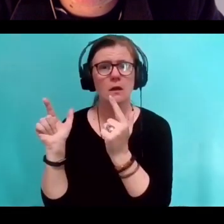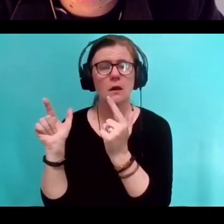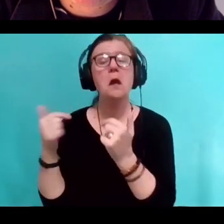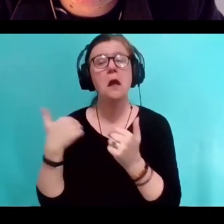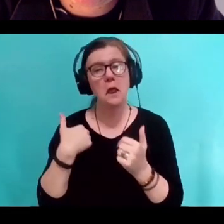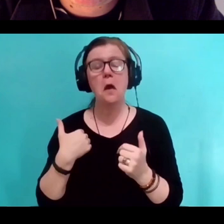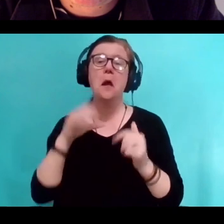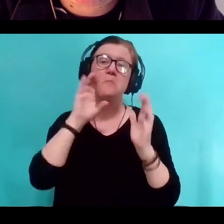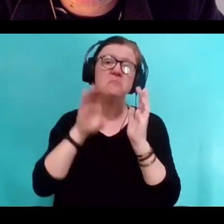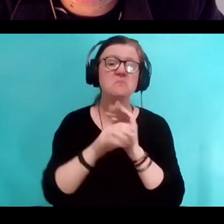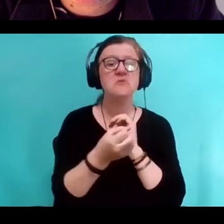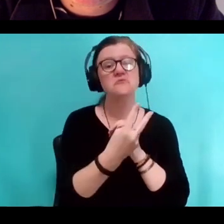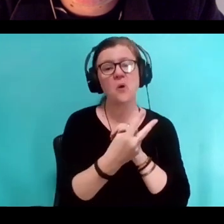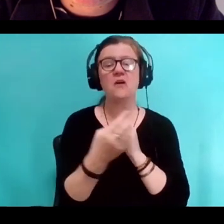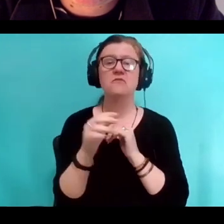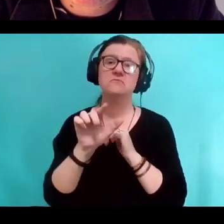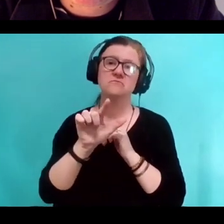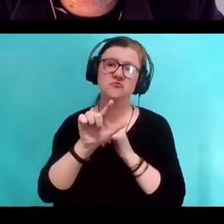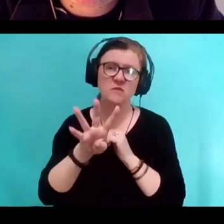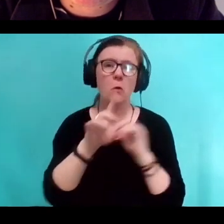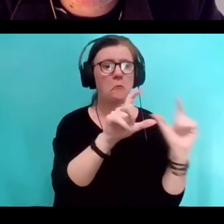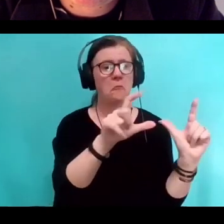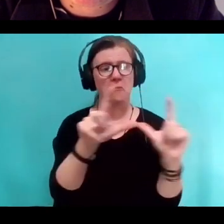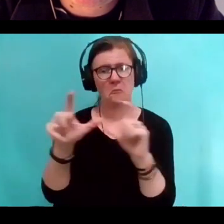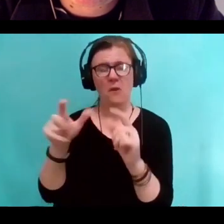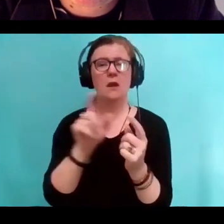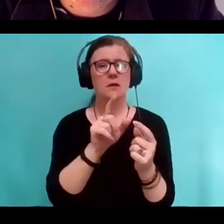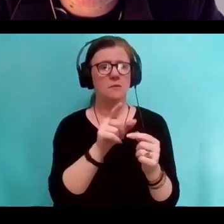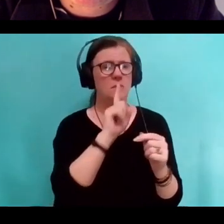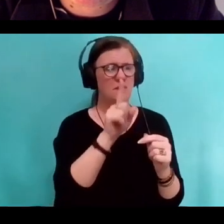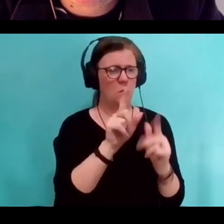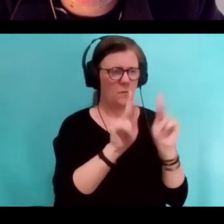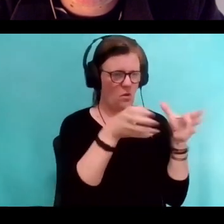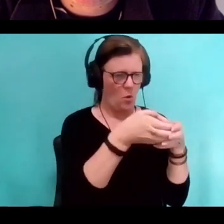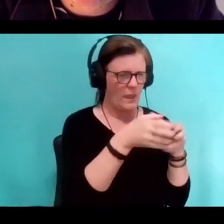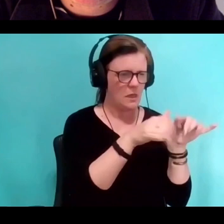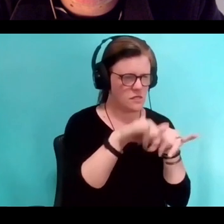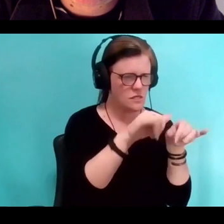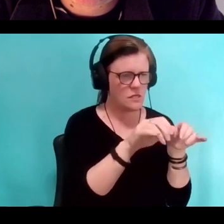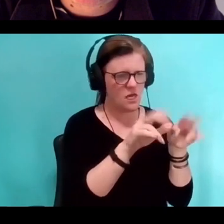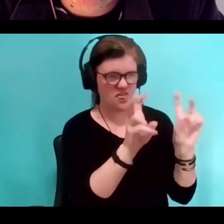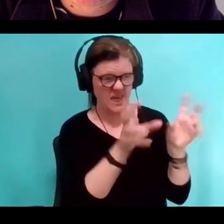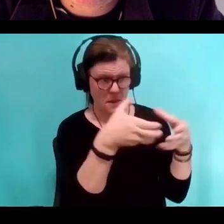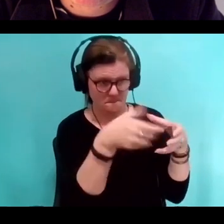I started to see that there were themes and I would meet people and talk, and there were themes and there were congruences. So then the question becomes,